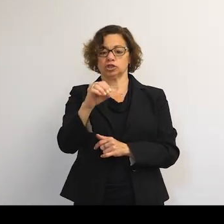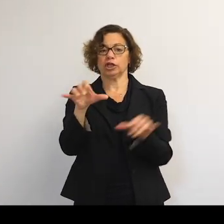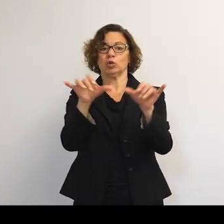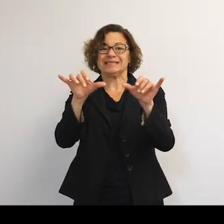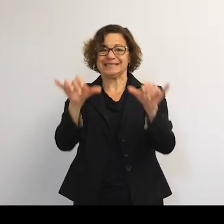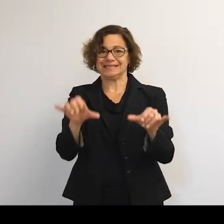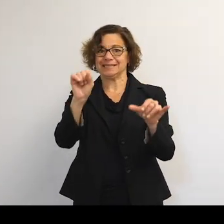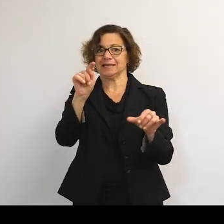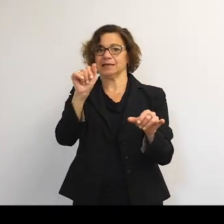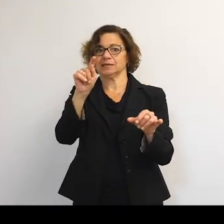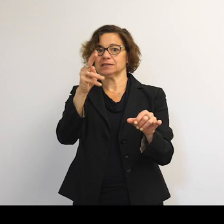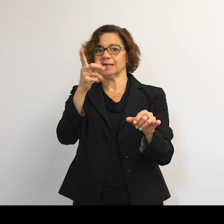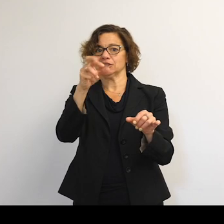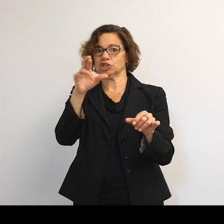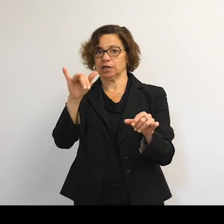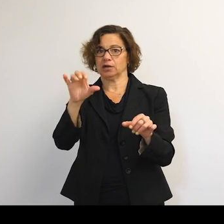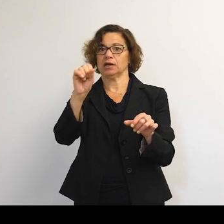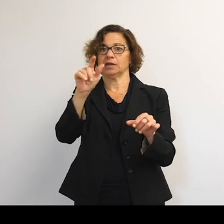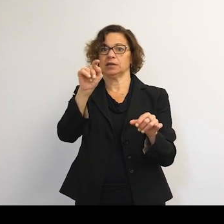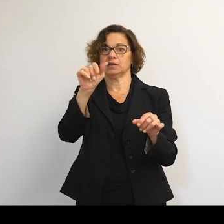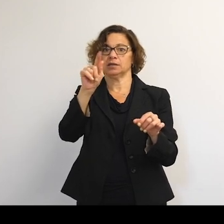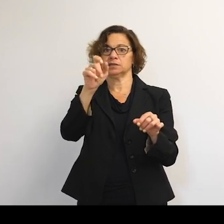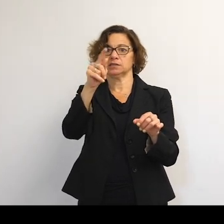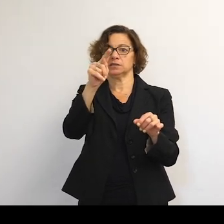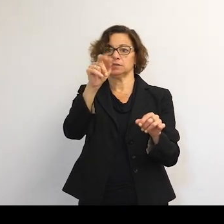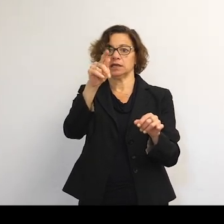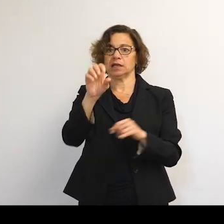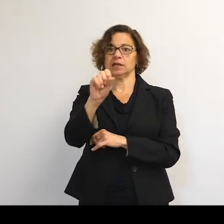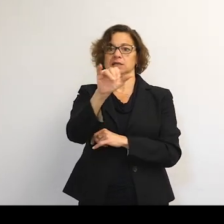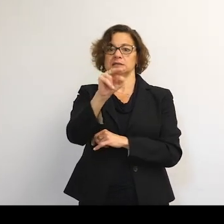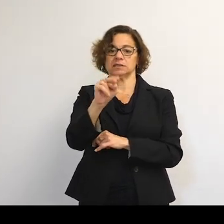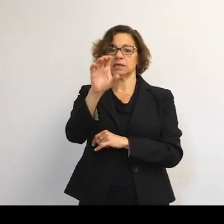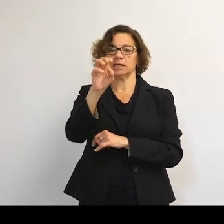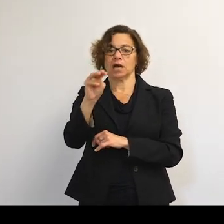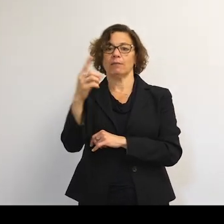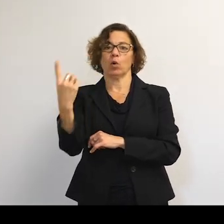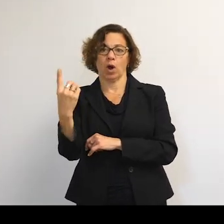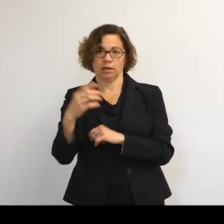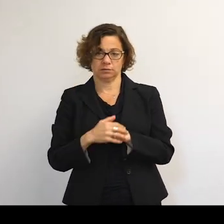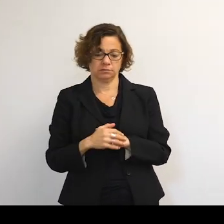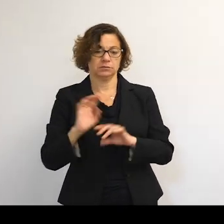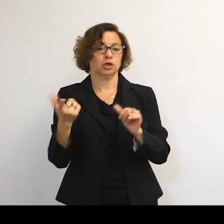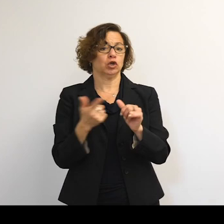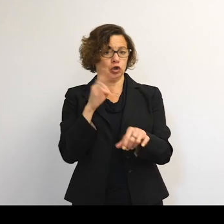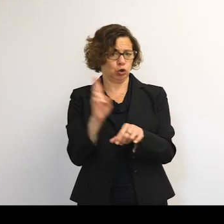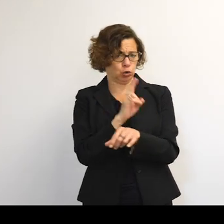just down there in the bottom called Syncom 1. And this was a new use for space.